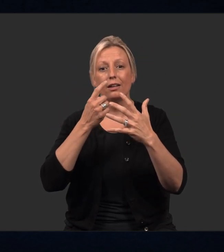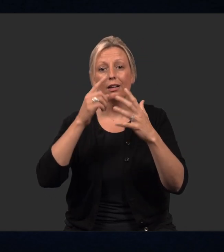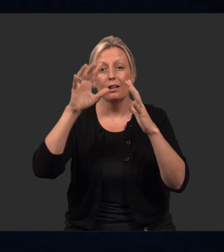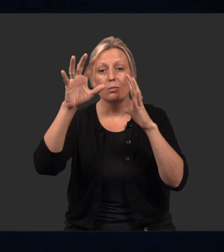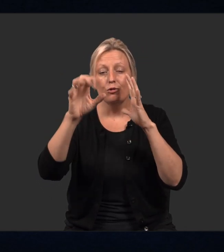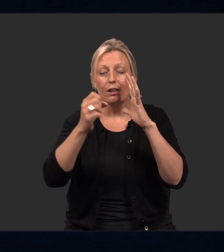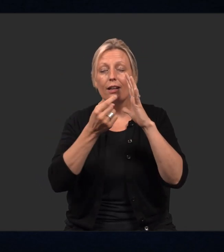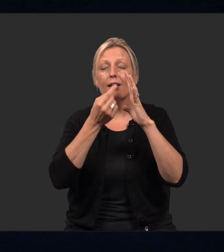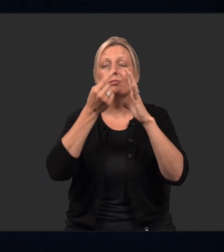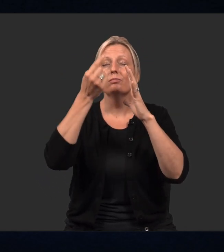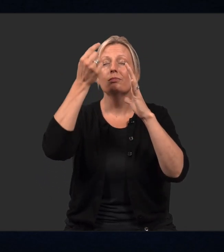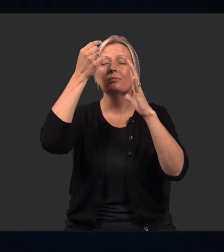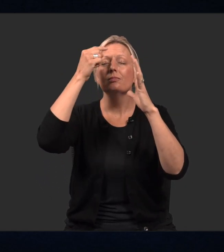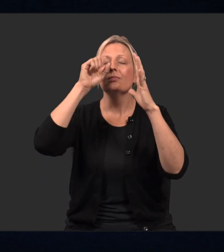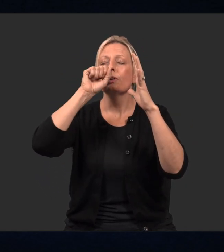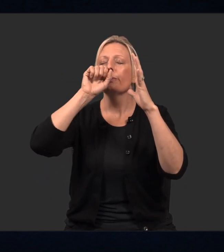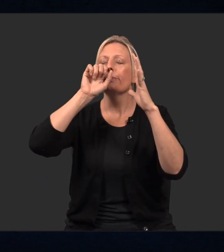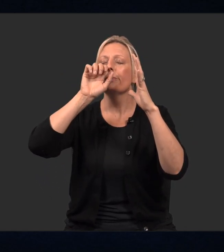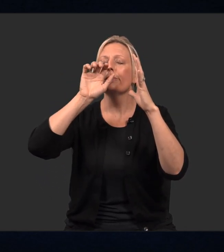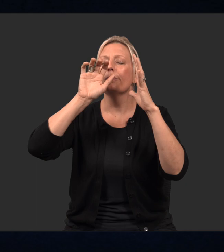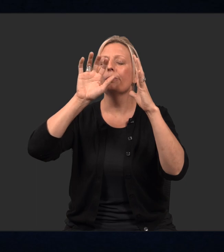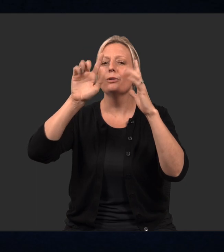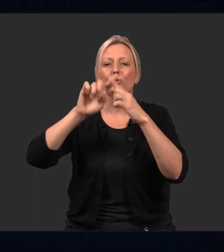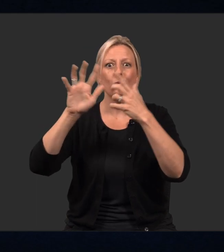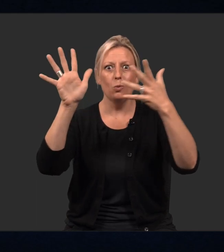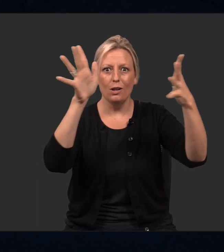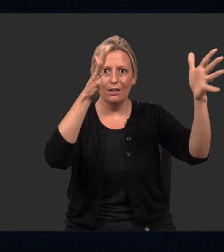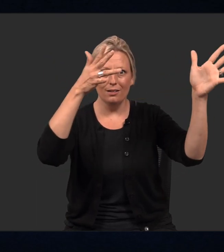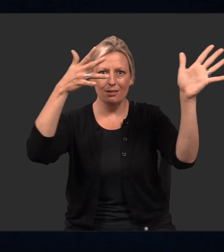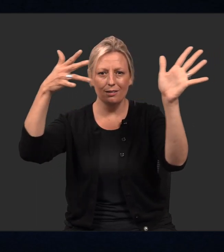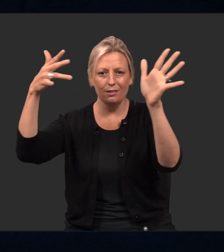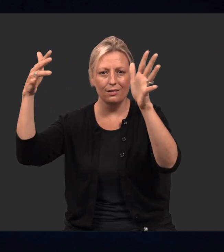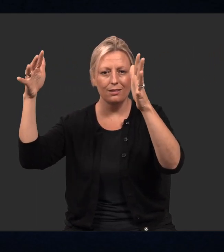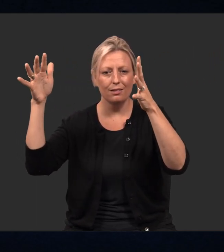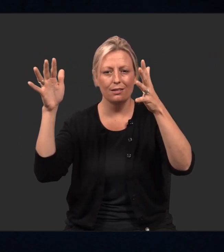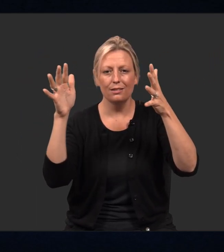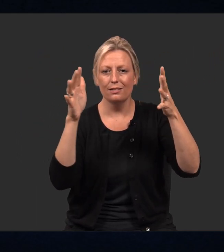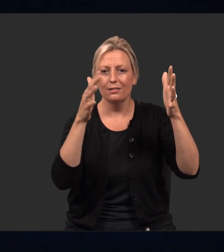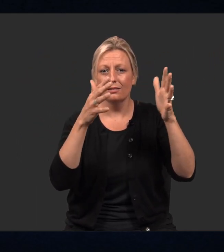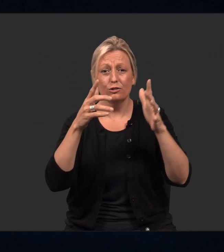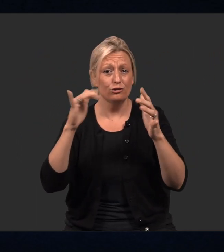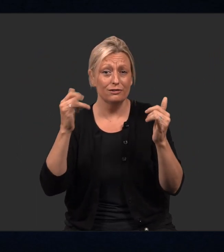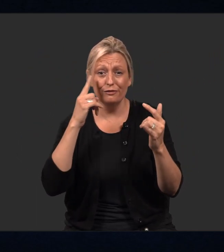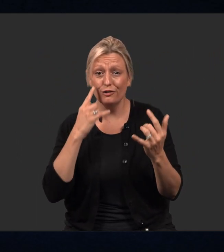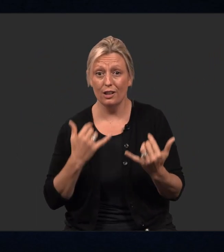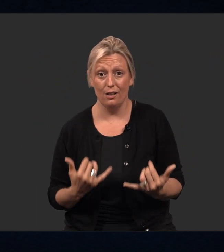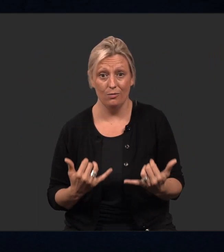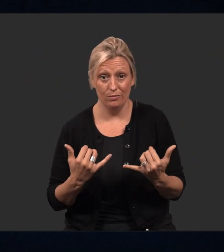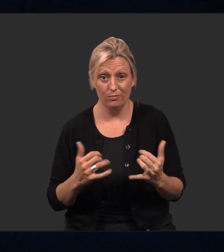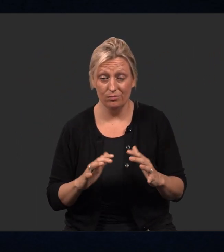In through the nose, and out through the mouth. Now, feel the cool breeze.